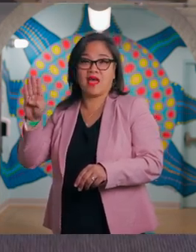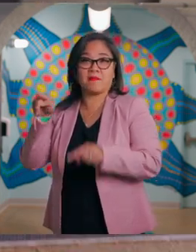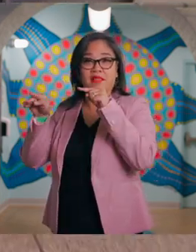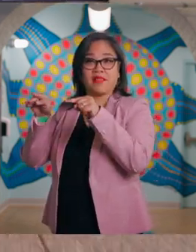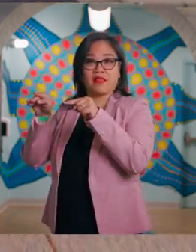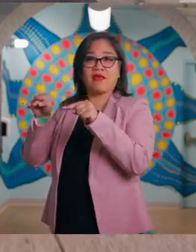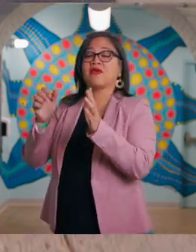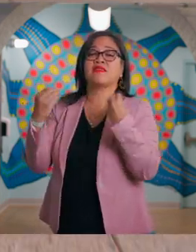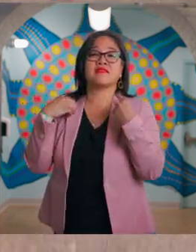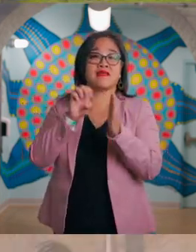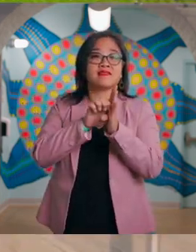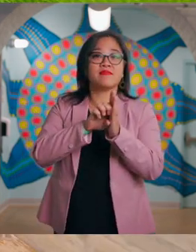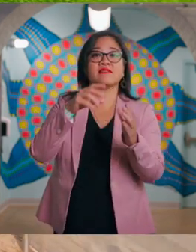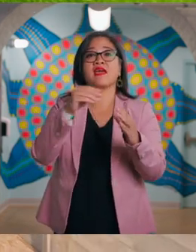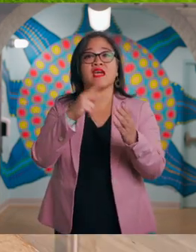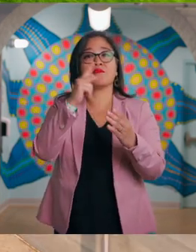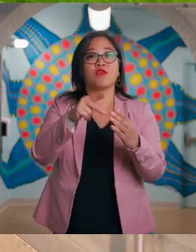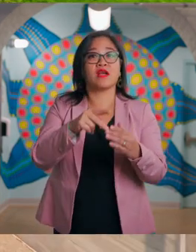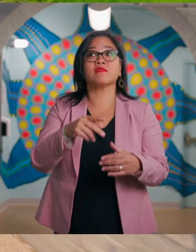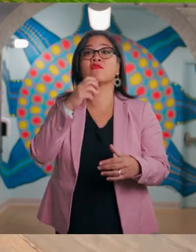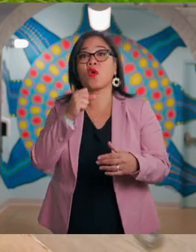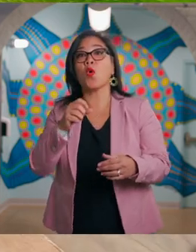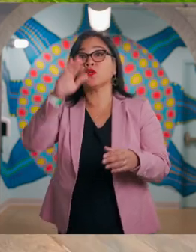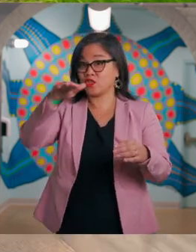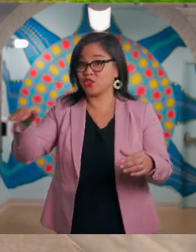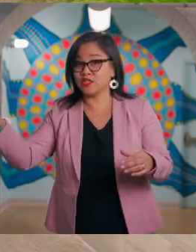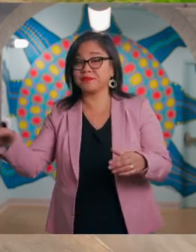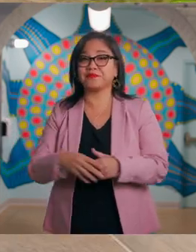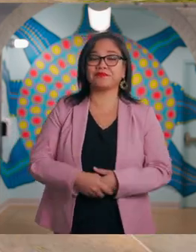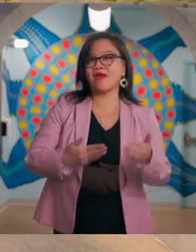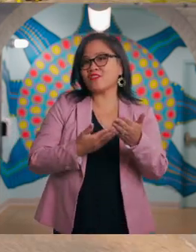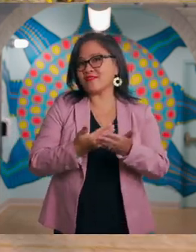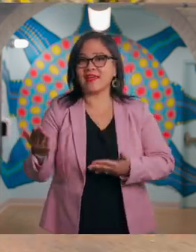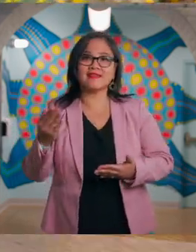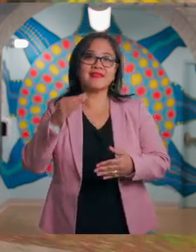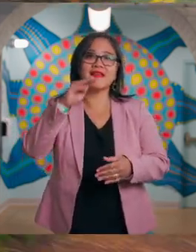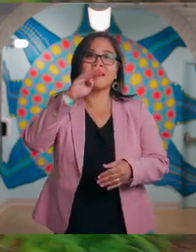Just exit the Children's Museum and make left off the ramp.